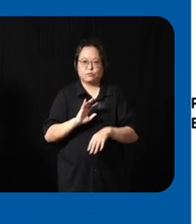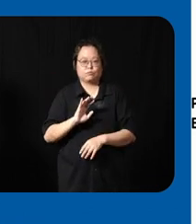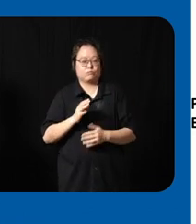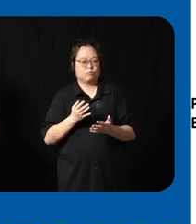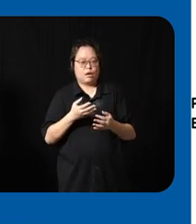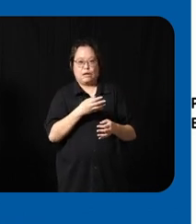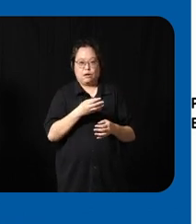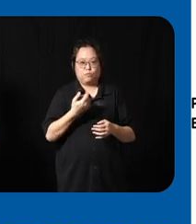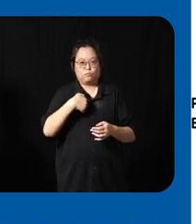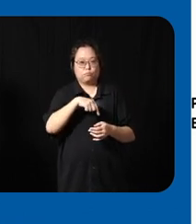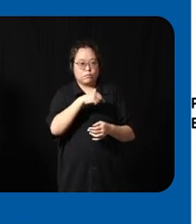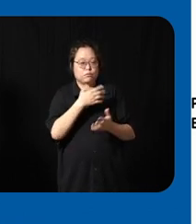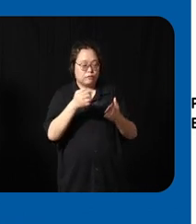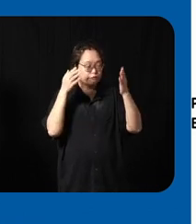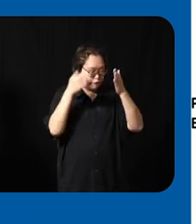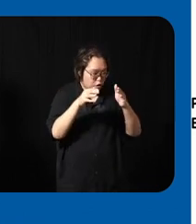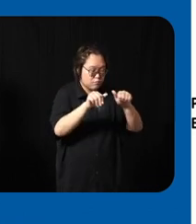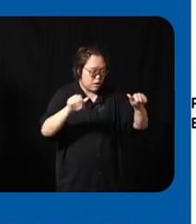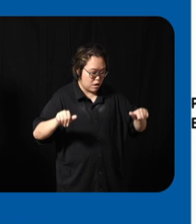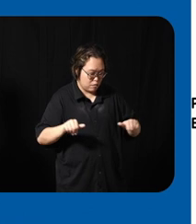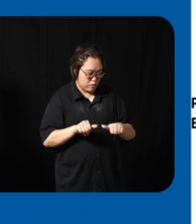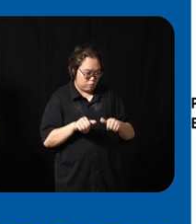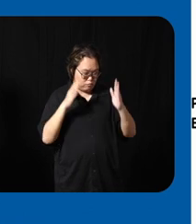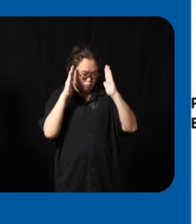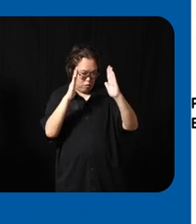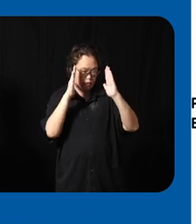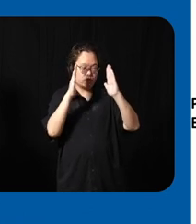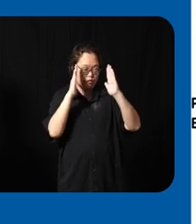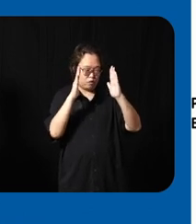Collective impact in the focus areas that we have in that we want to focus in Singapore